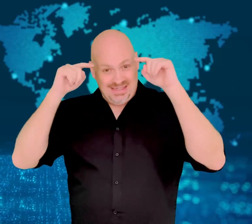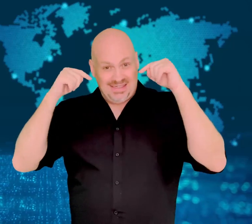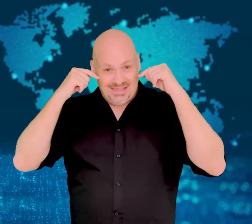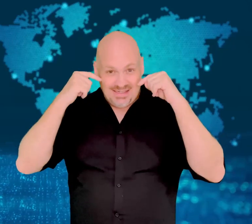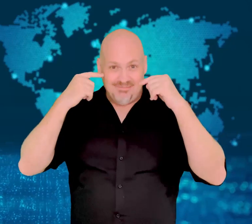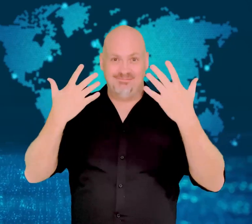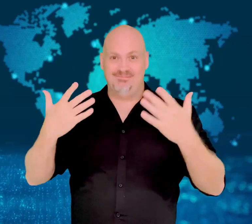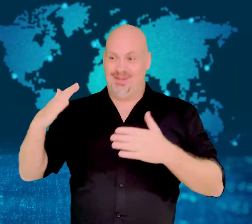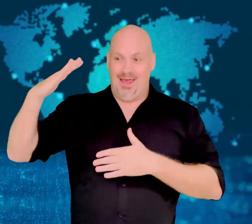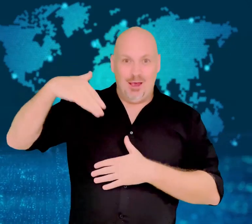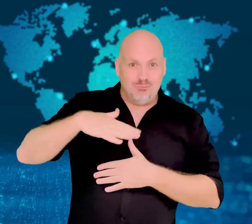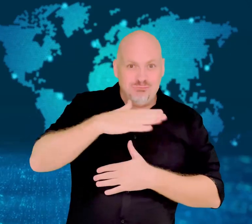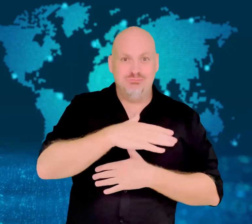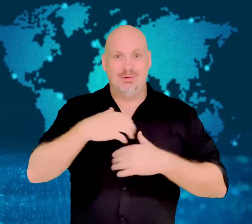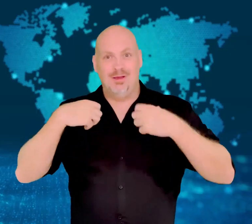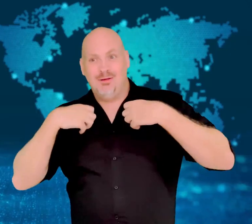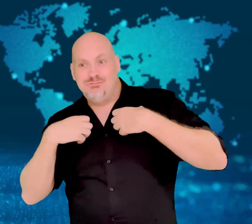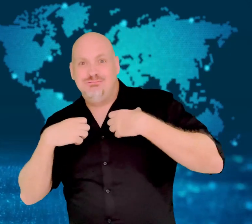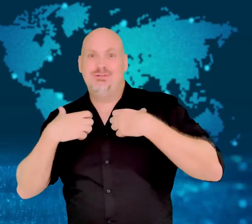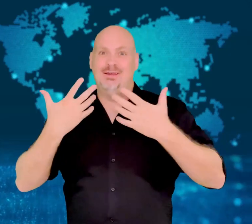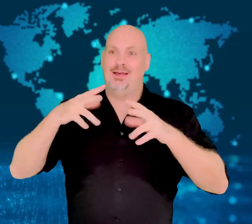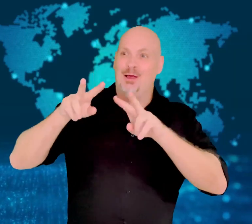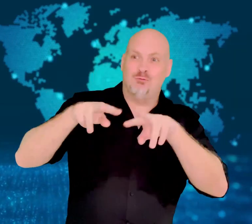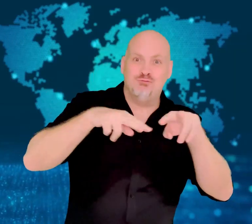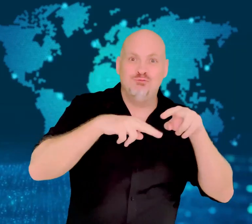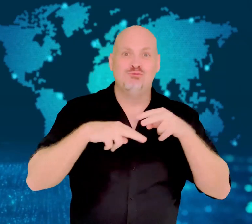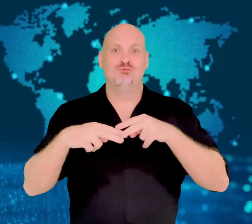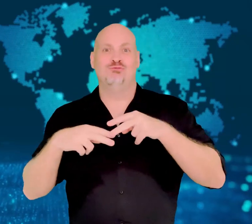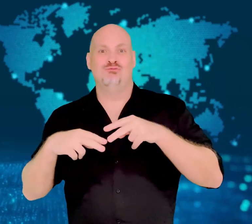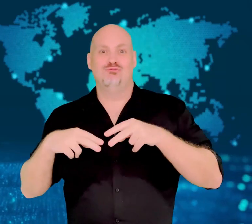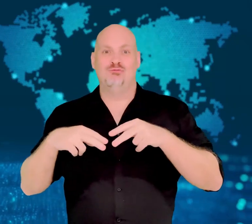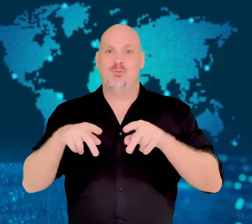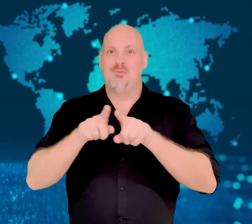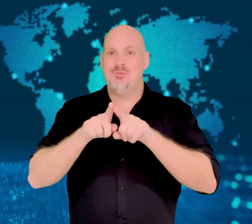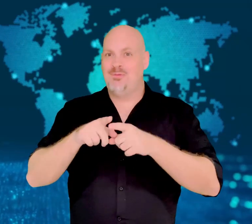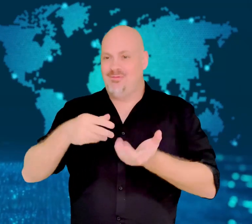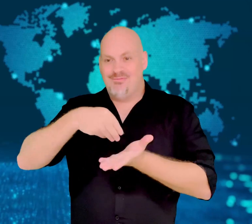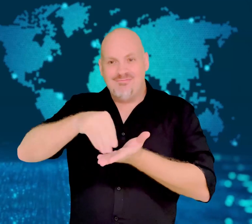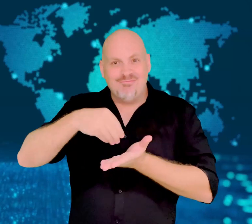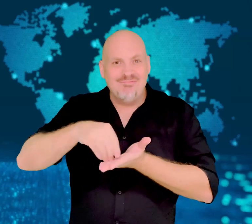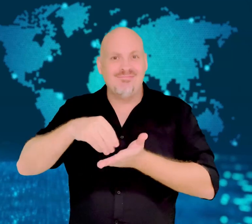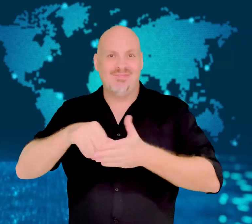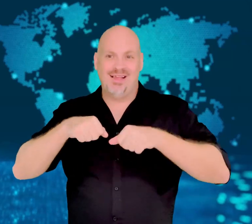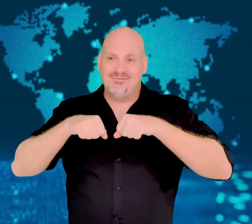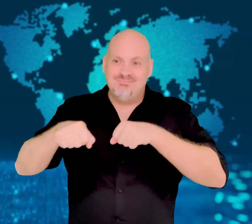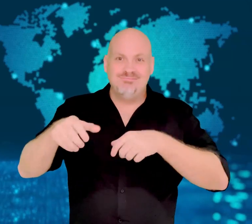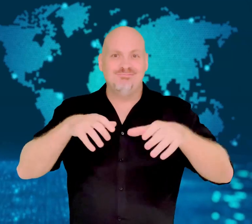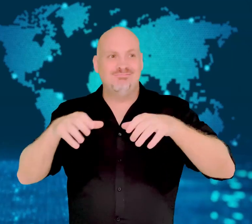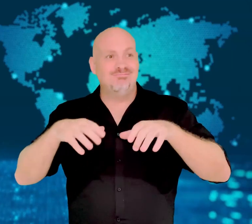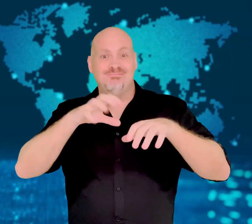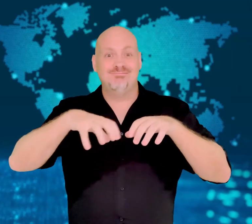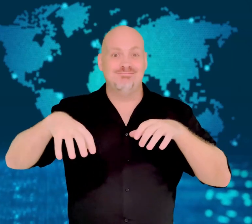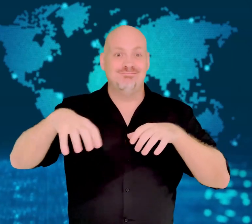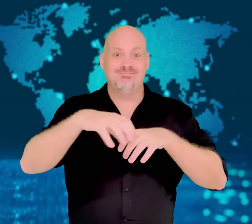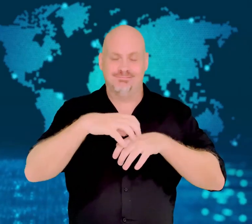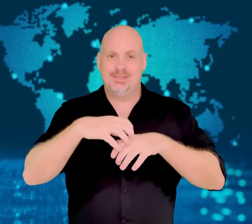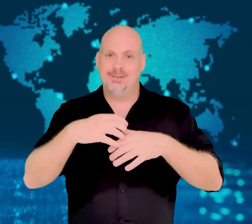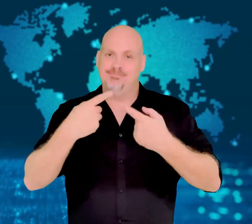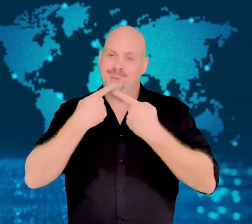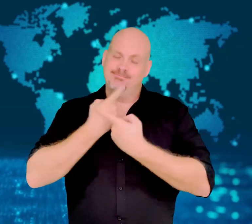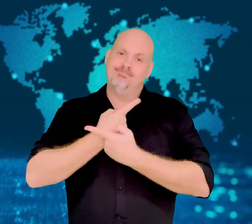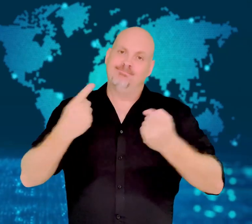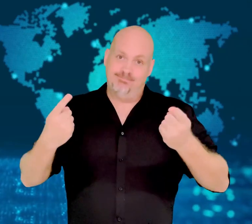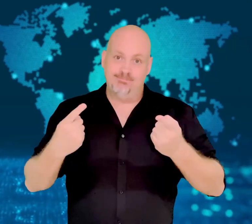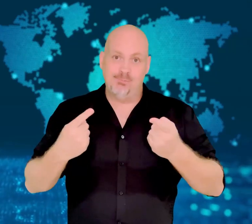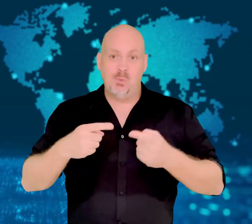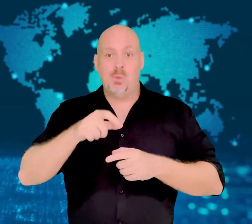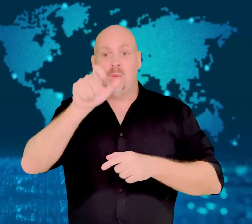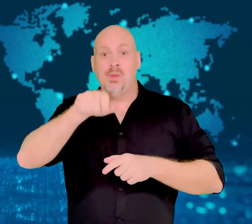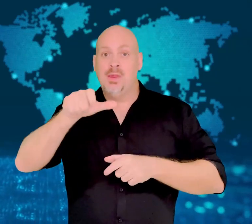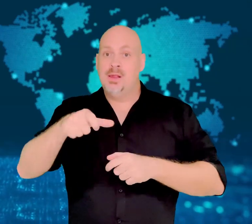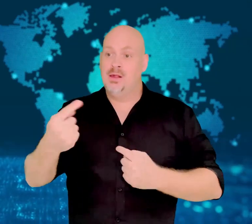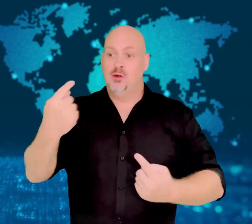The resort, including Disneyland and shopping stores,